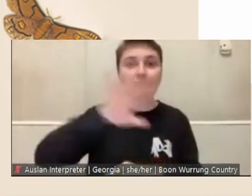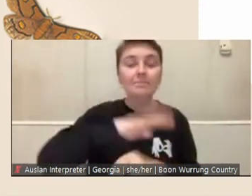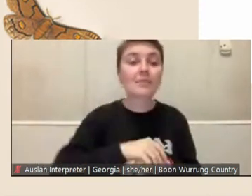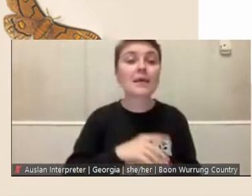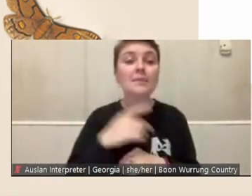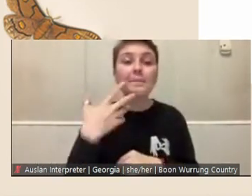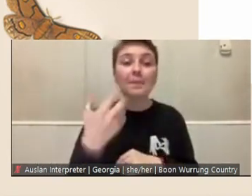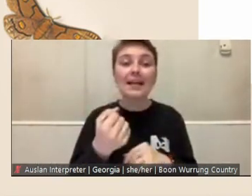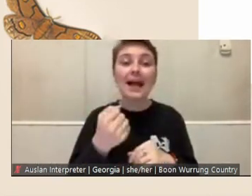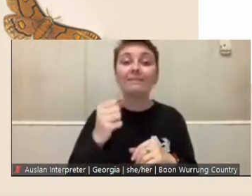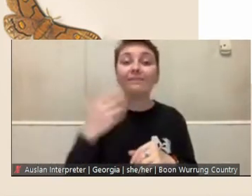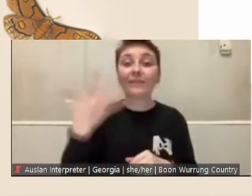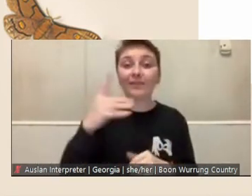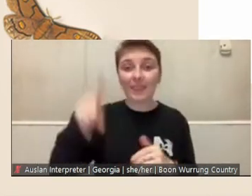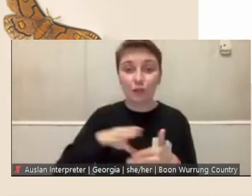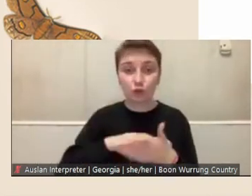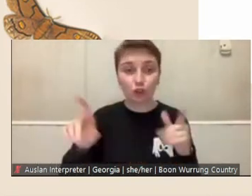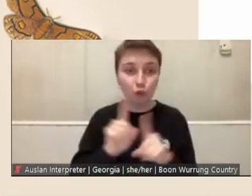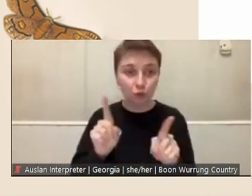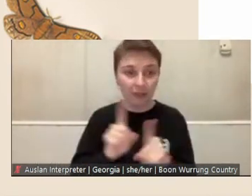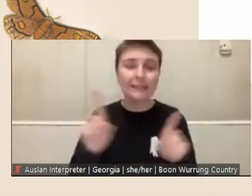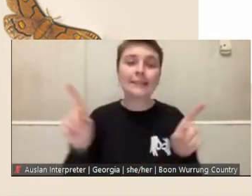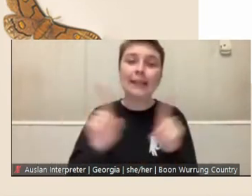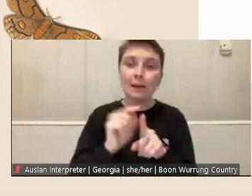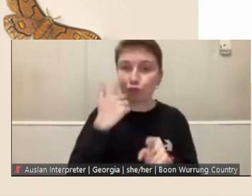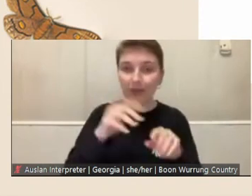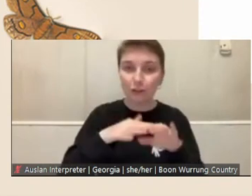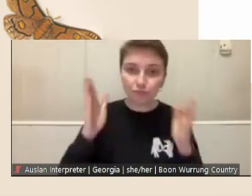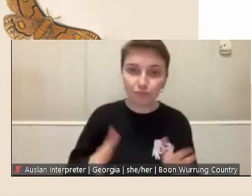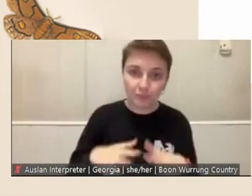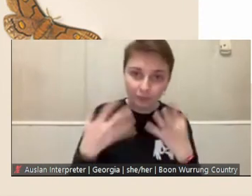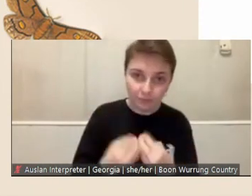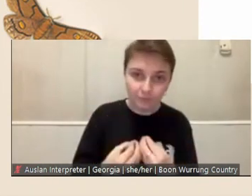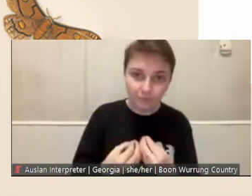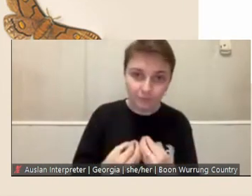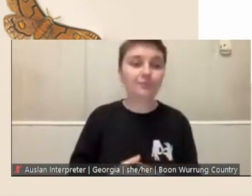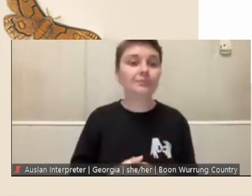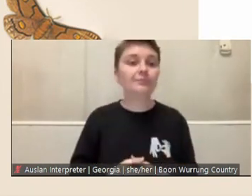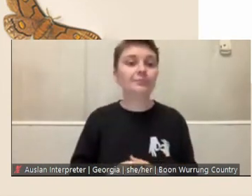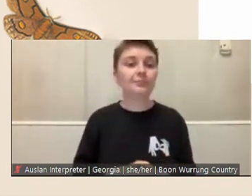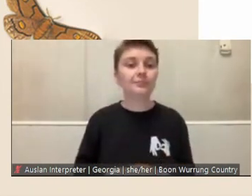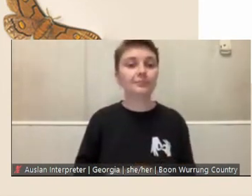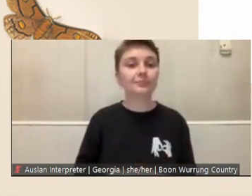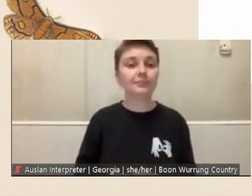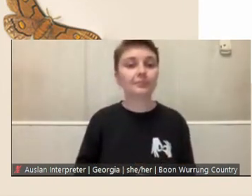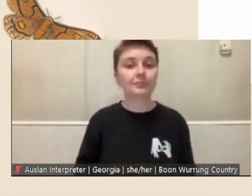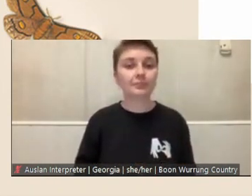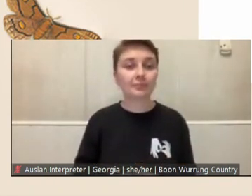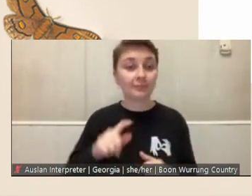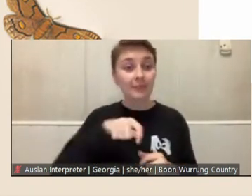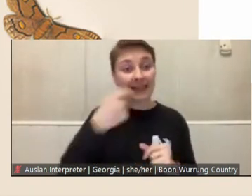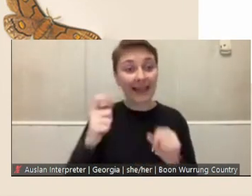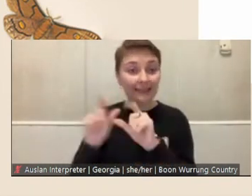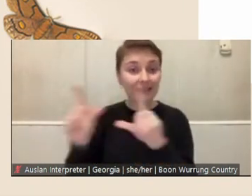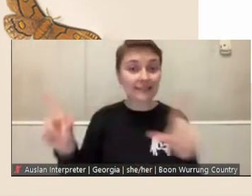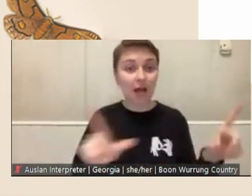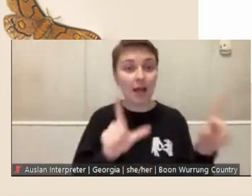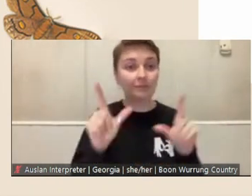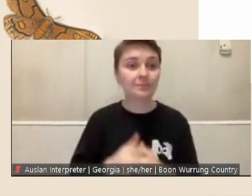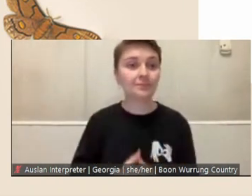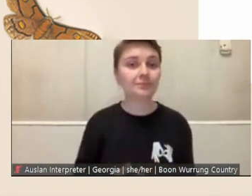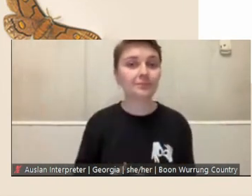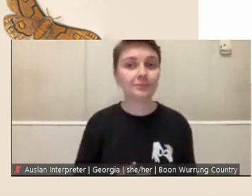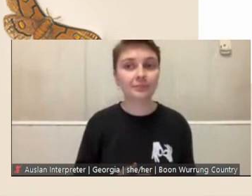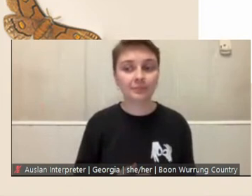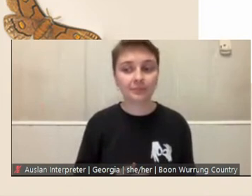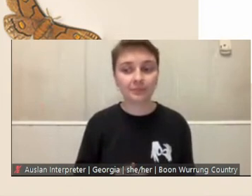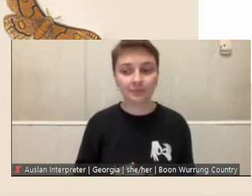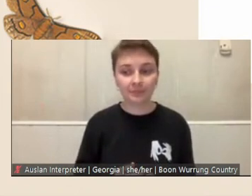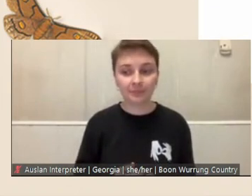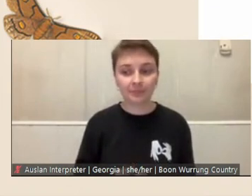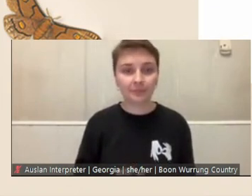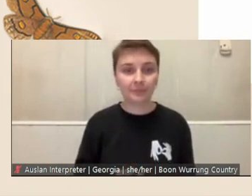and the same privileges as creative fellowships. Next slide. The Russell Beedles Performing